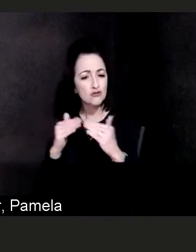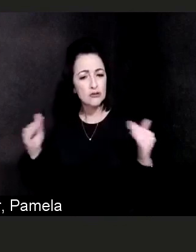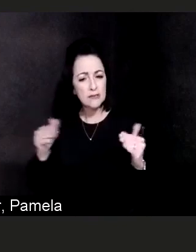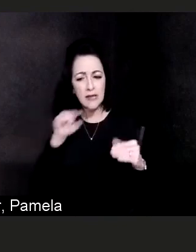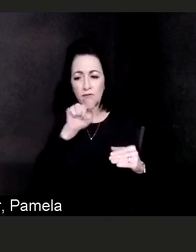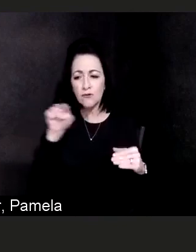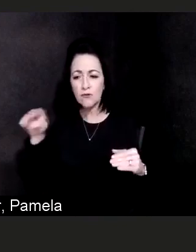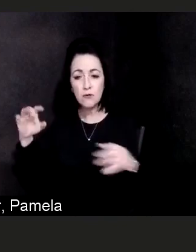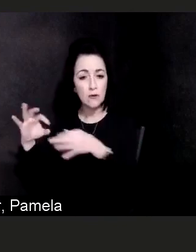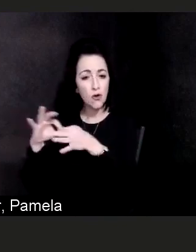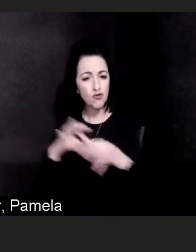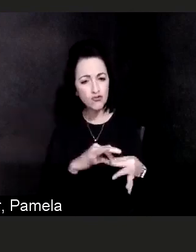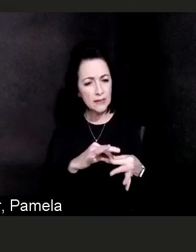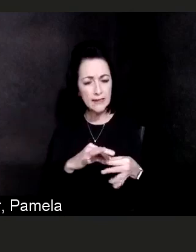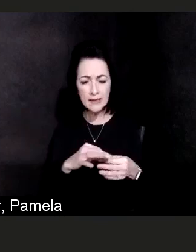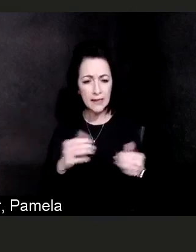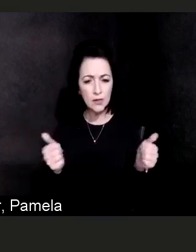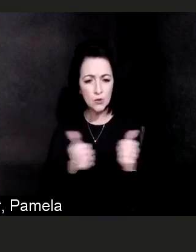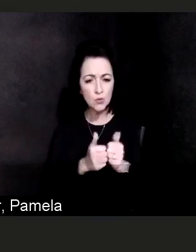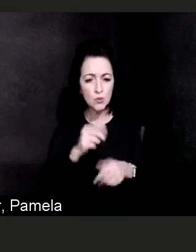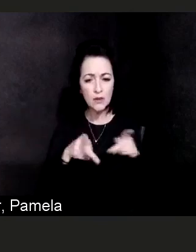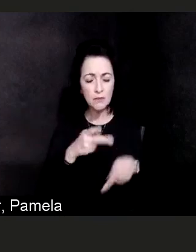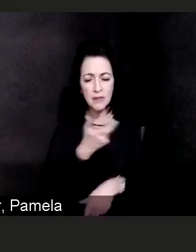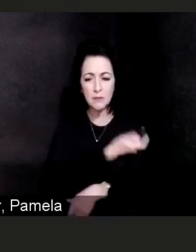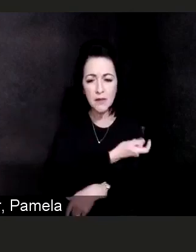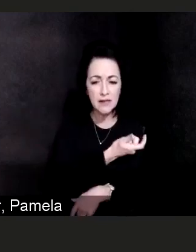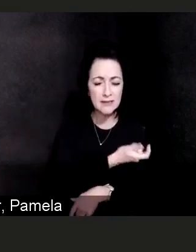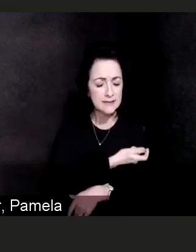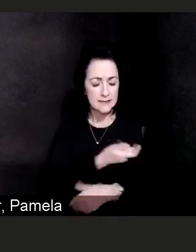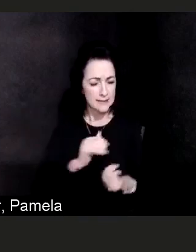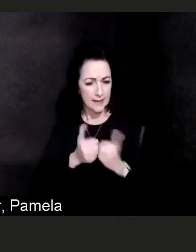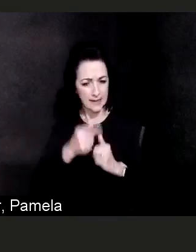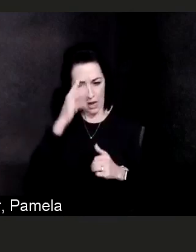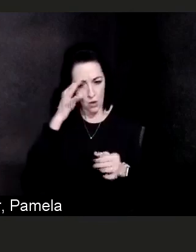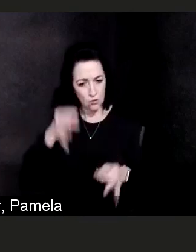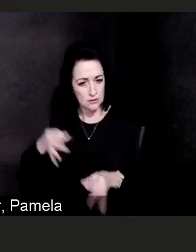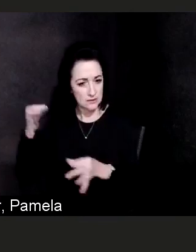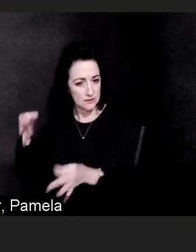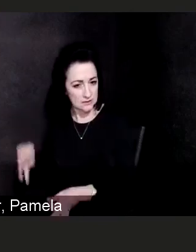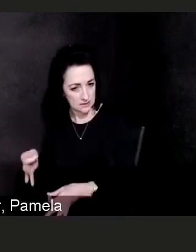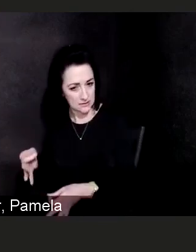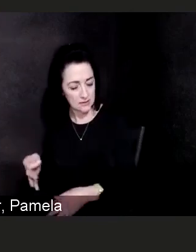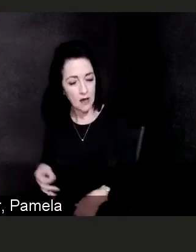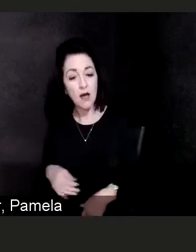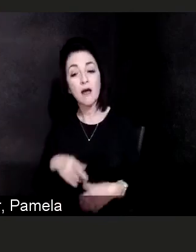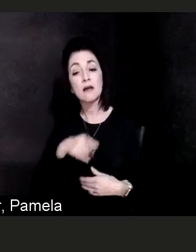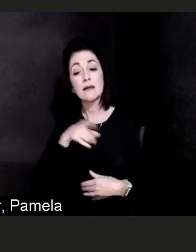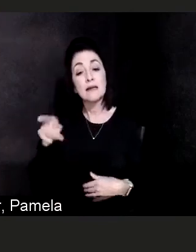one of the most important parameters to decide when someone should go on a ventilator and when someone should come off,